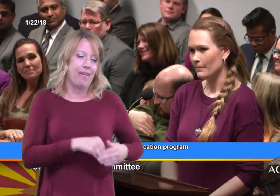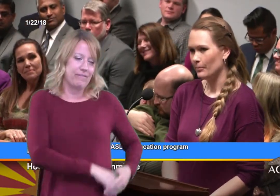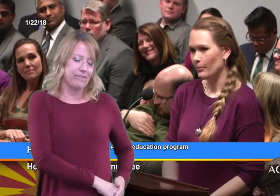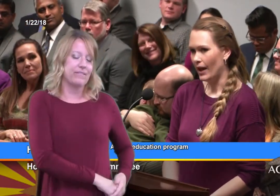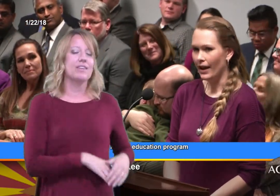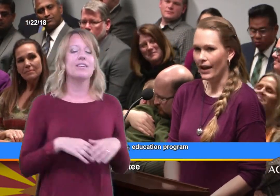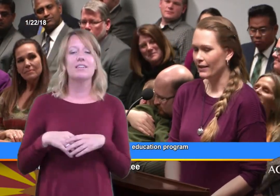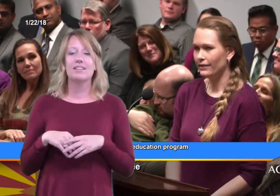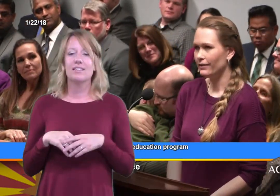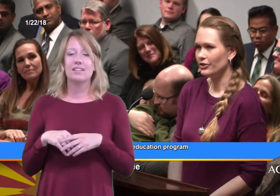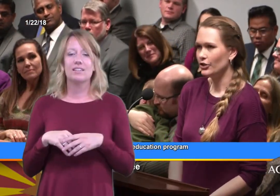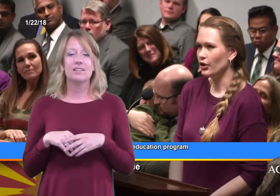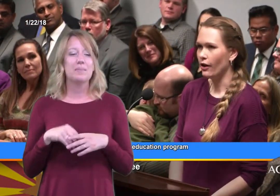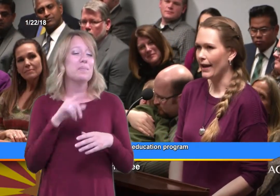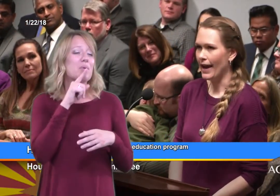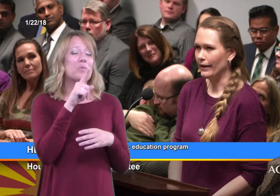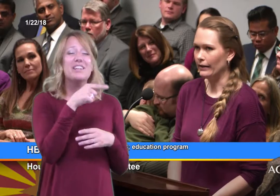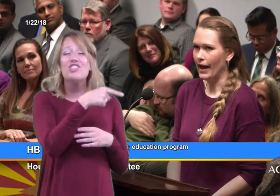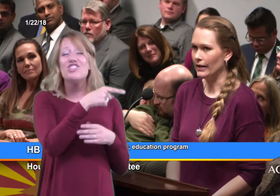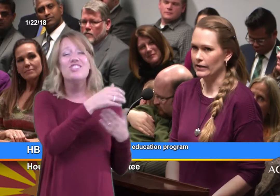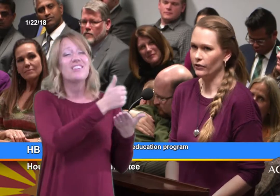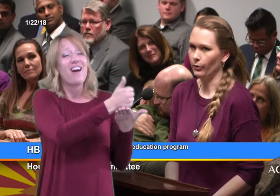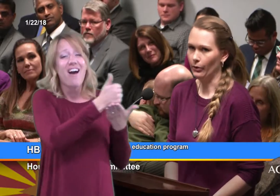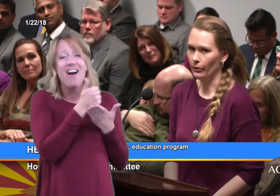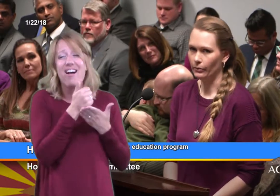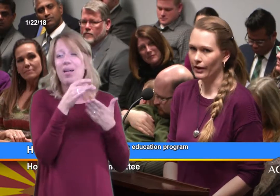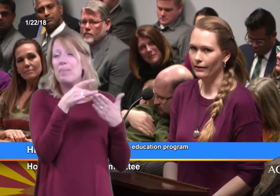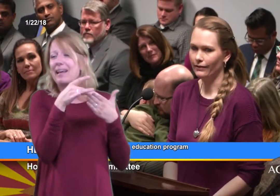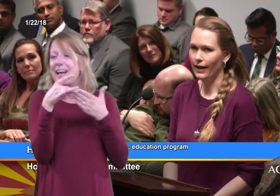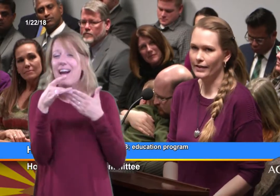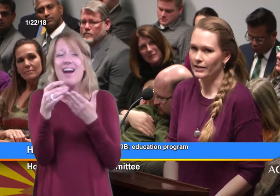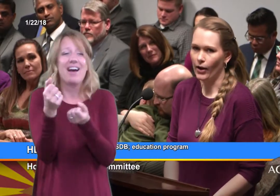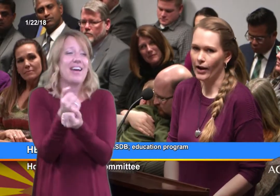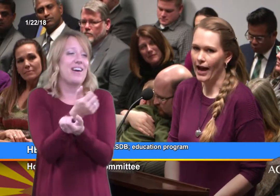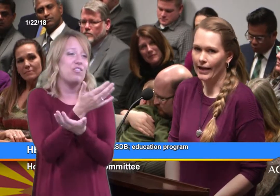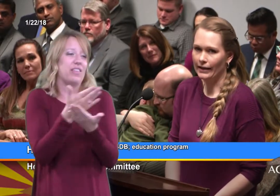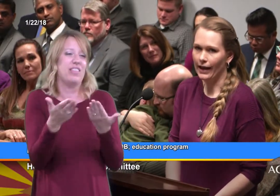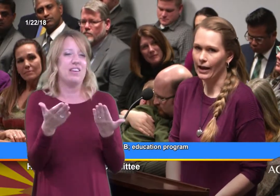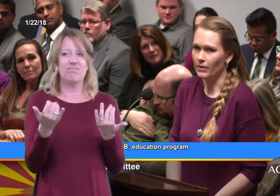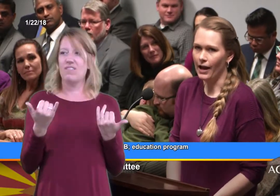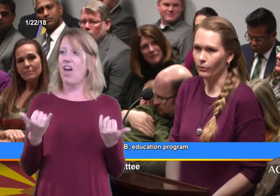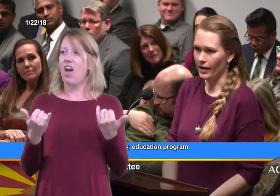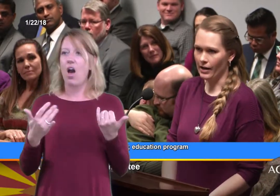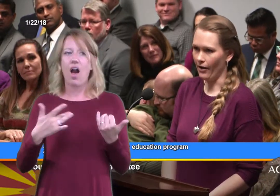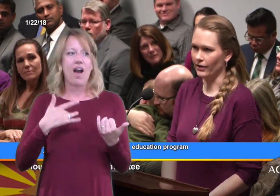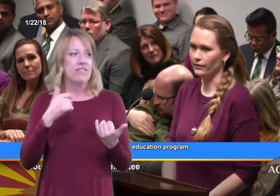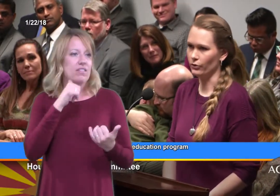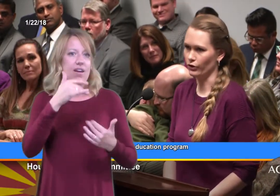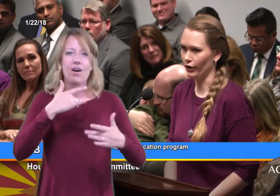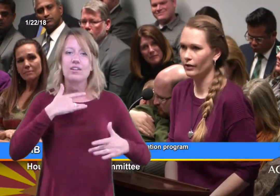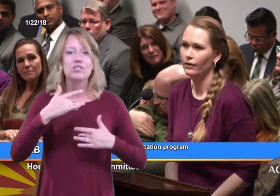She took our hand and guided us through. At this point, I'm not worried about his future.